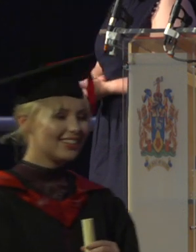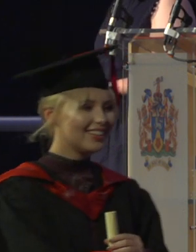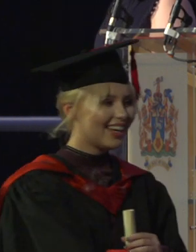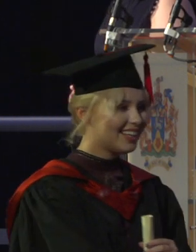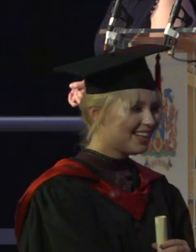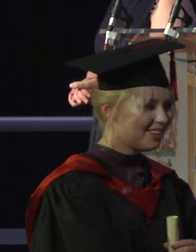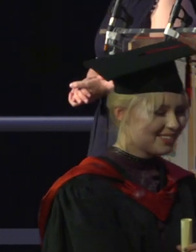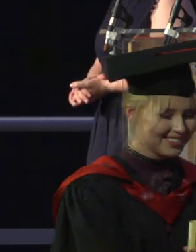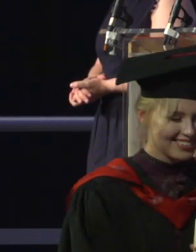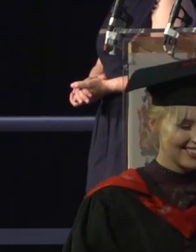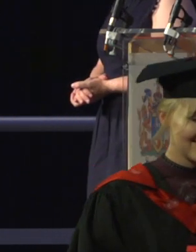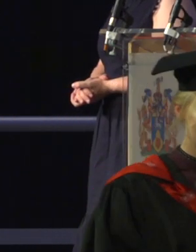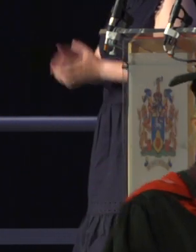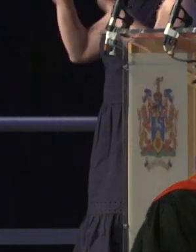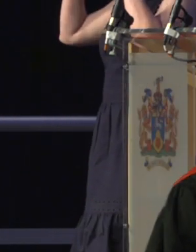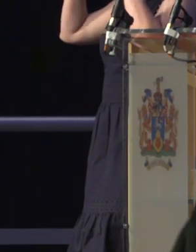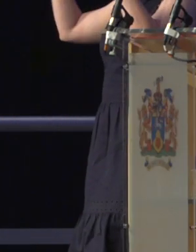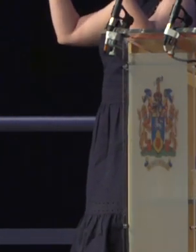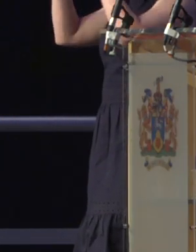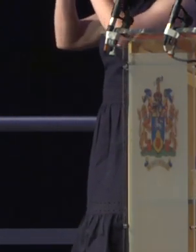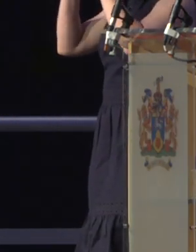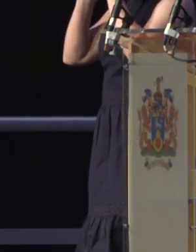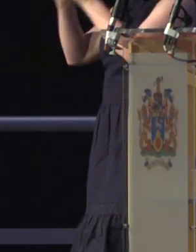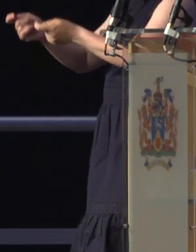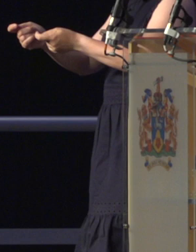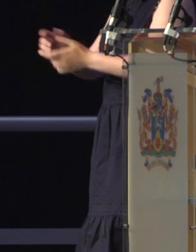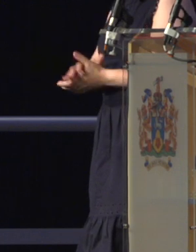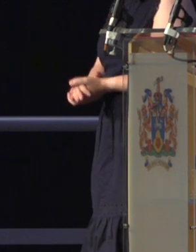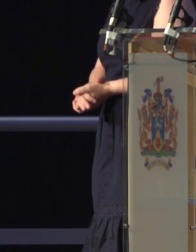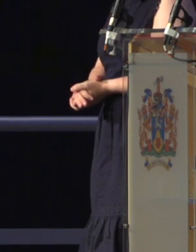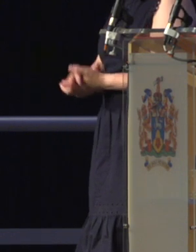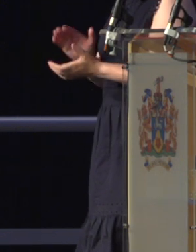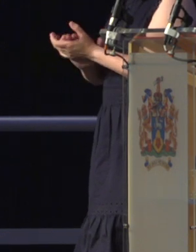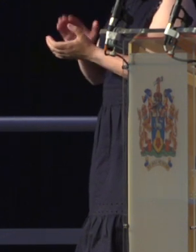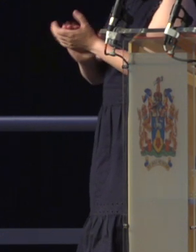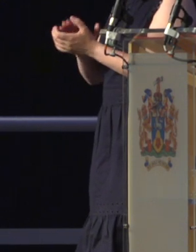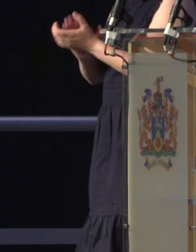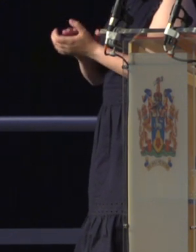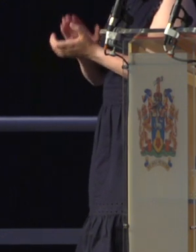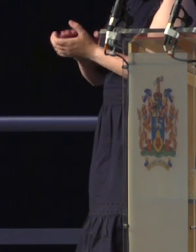With a University Prize